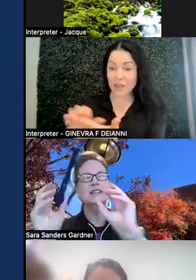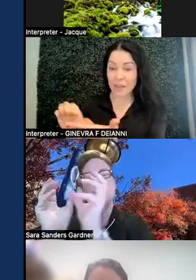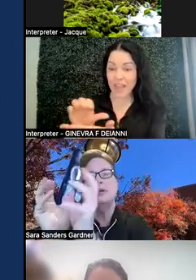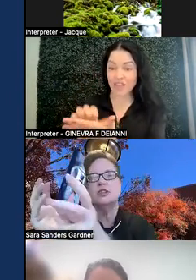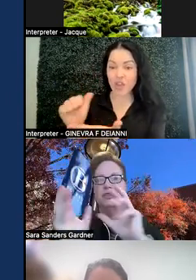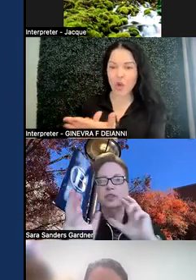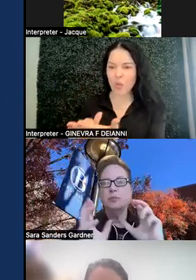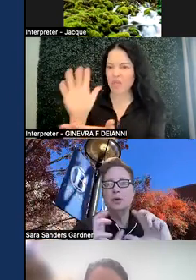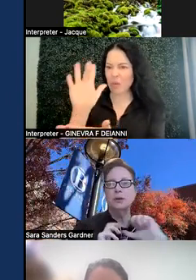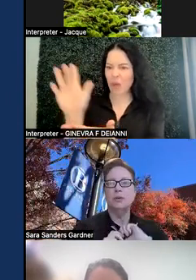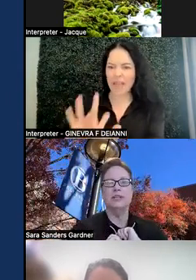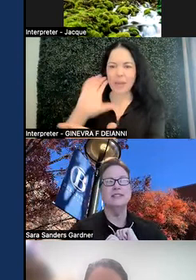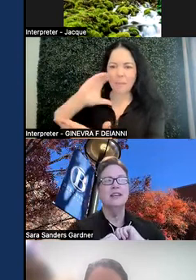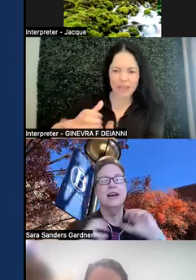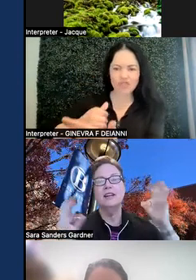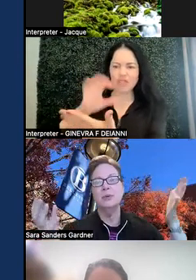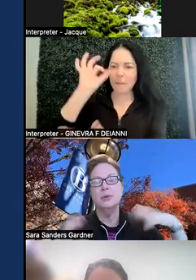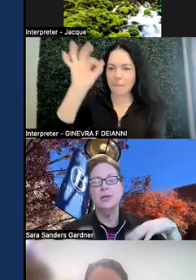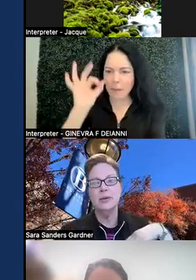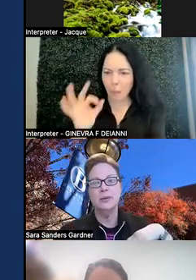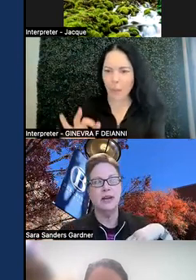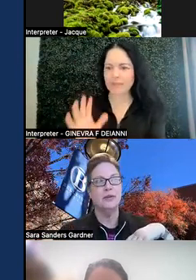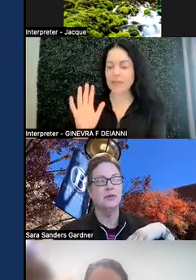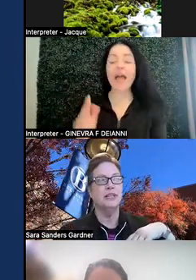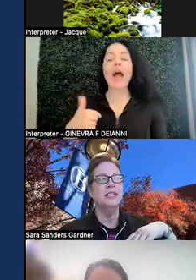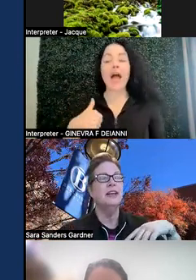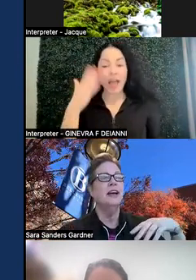and pictures and bullet points. I know which one I would rather read.